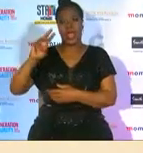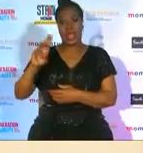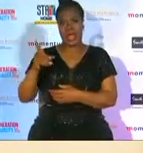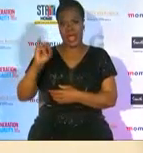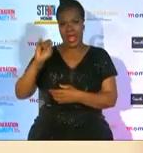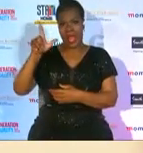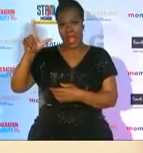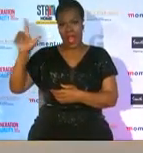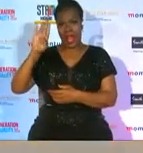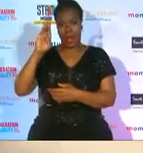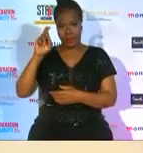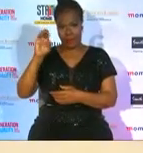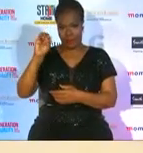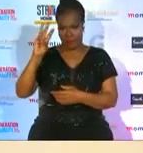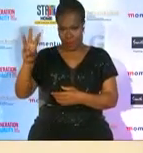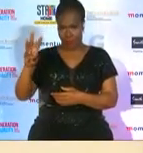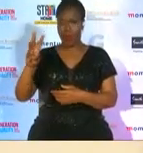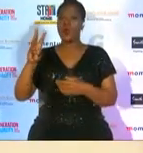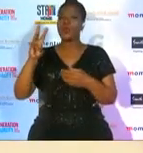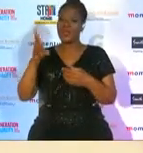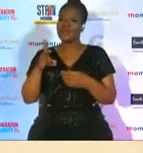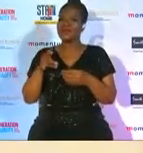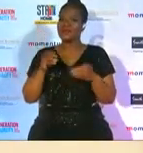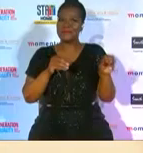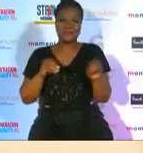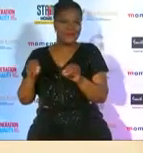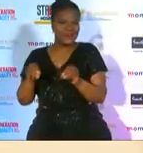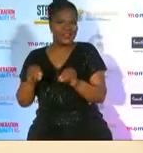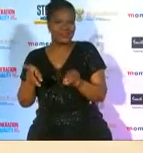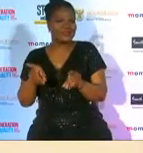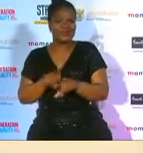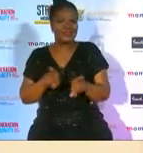now so moving it was like a change of scenery that i needed at the time